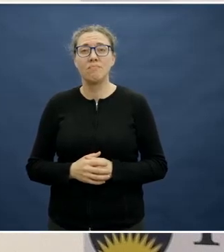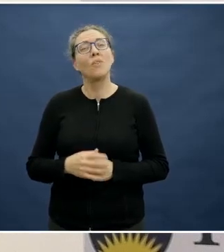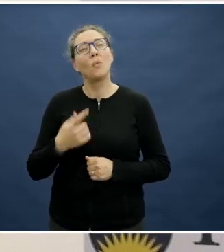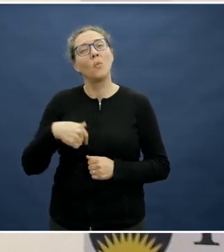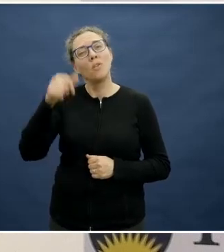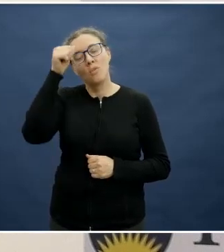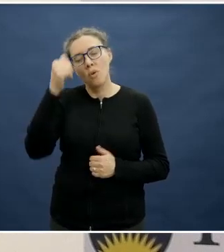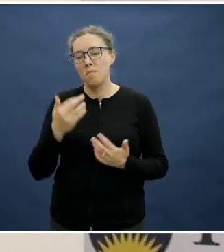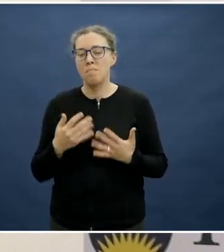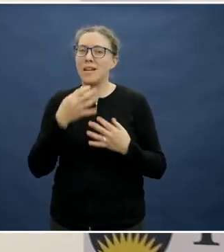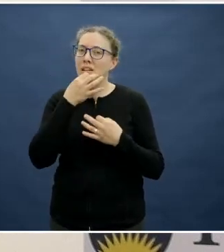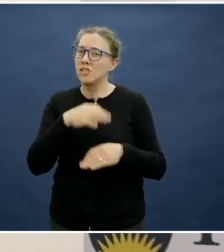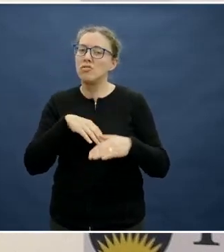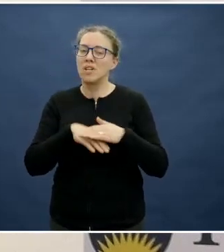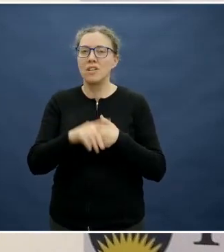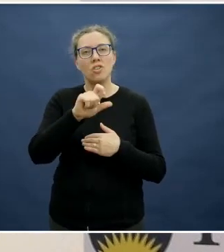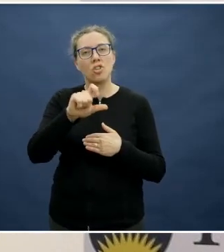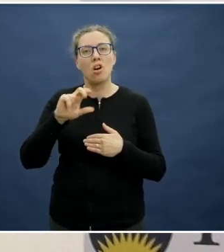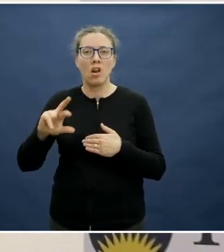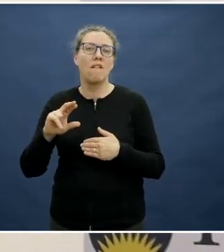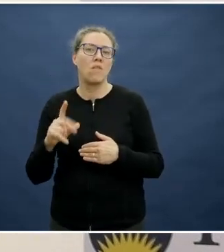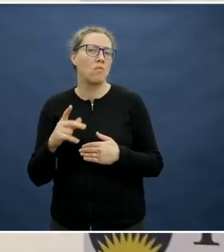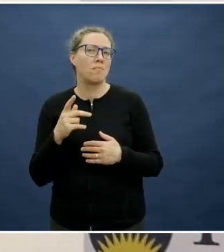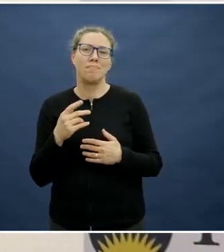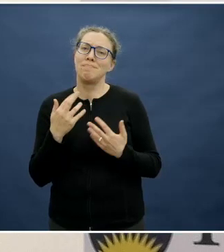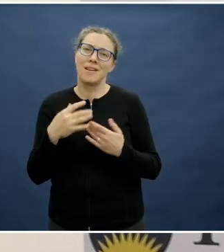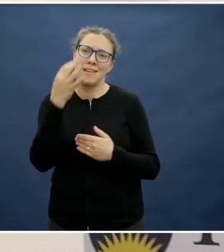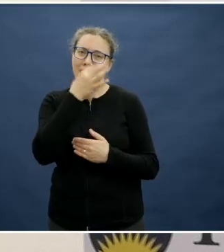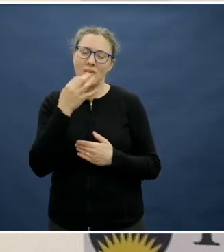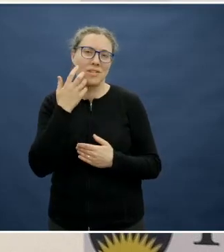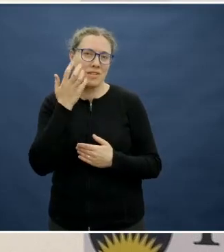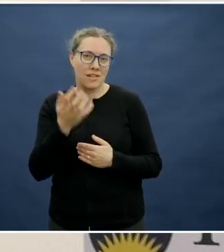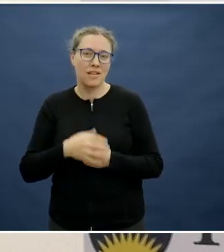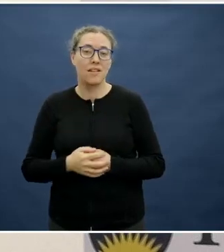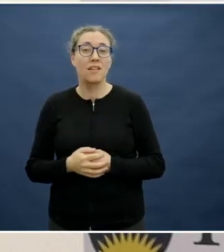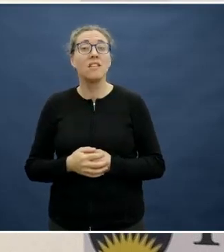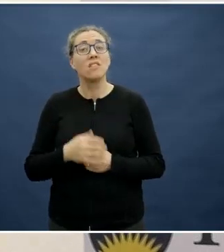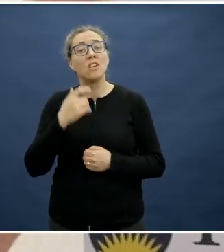amount of their time: I think it's just bridging that so that they keep having that journey